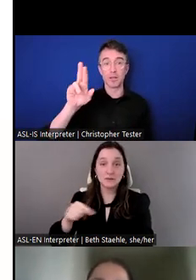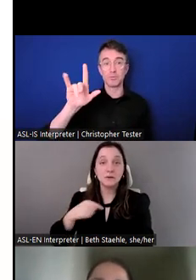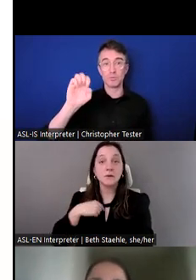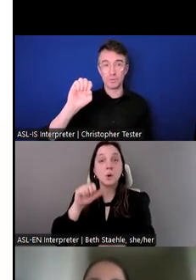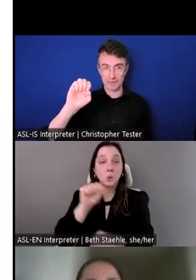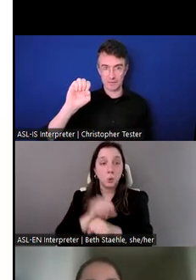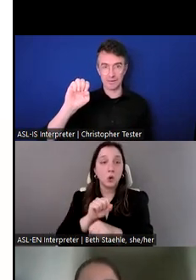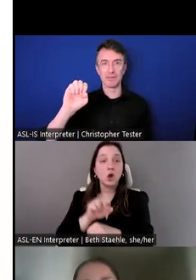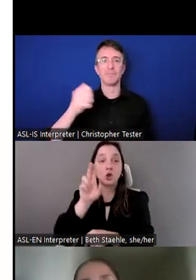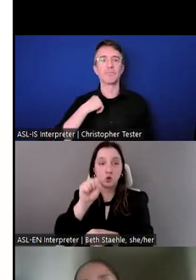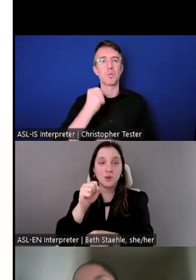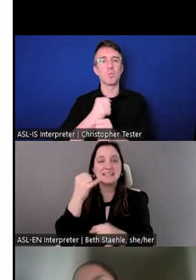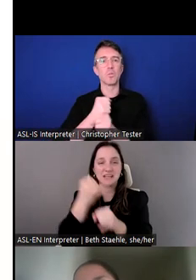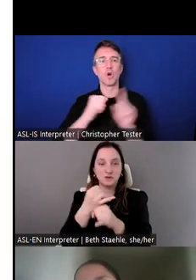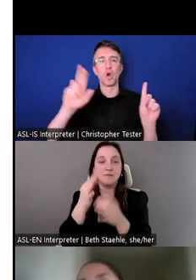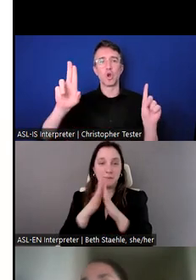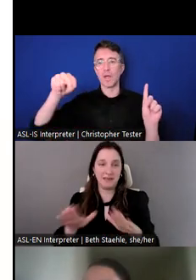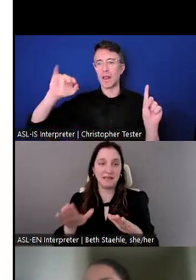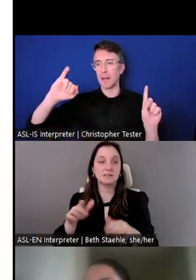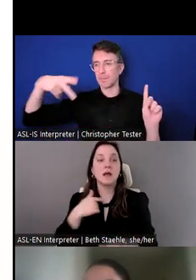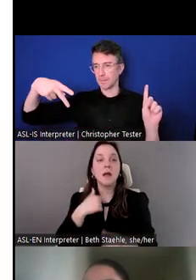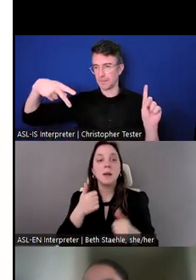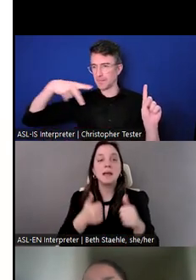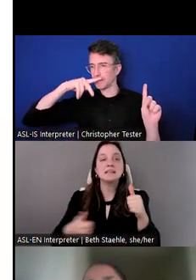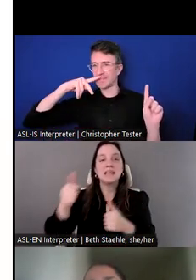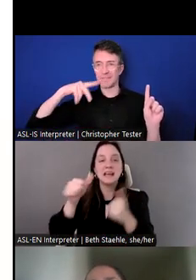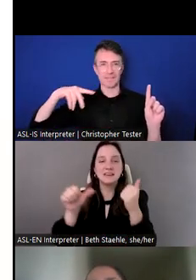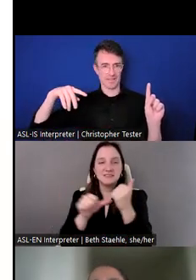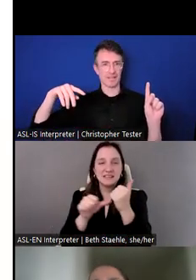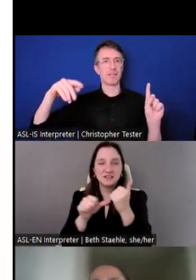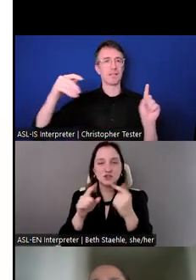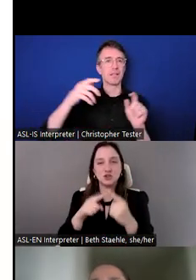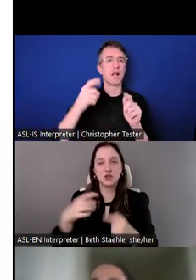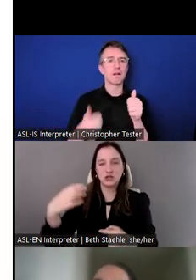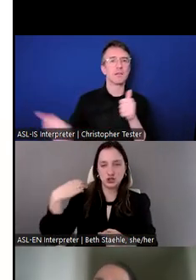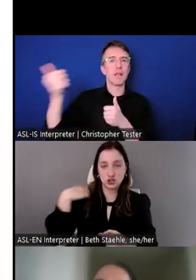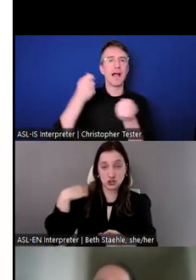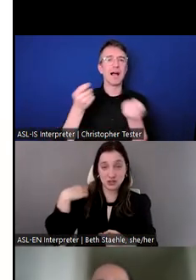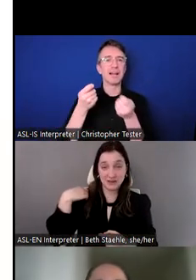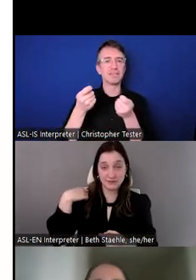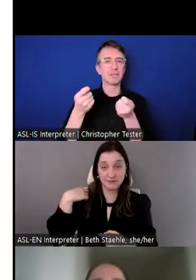As part of the HR department.